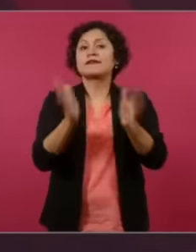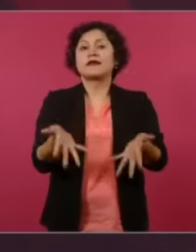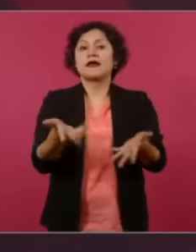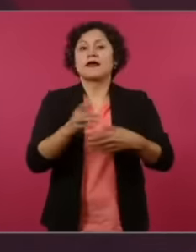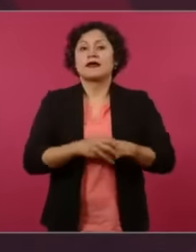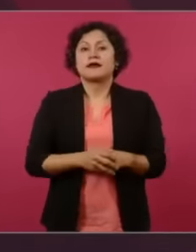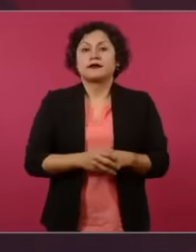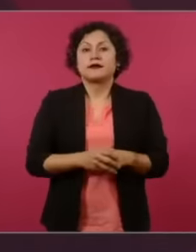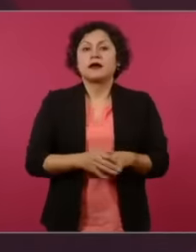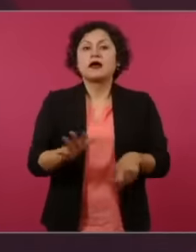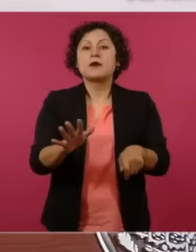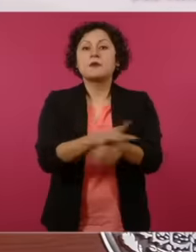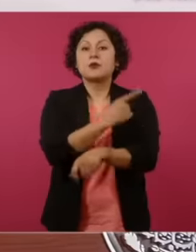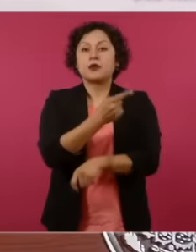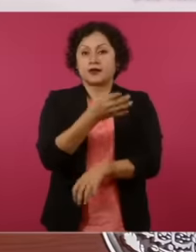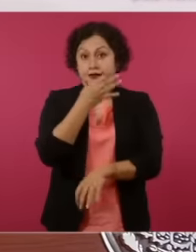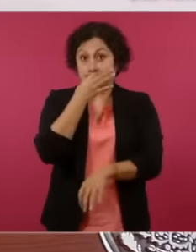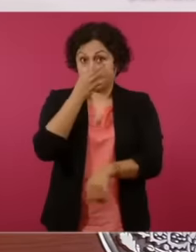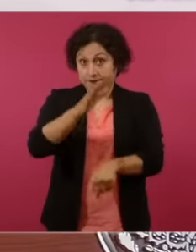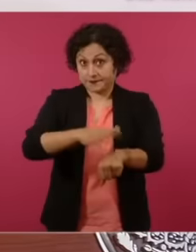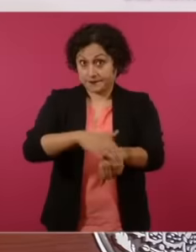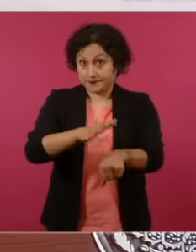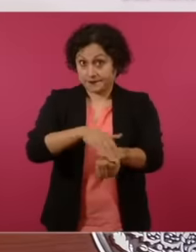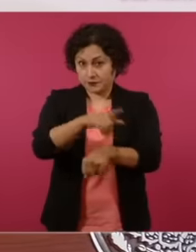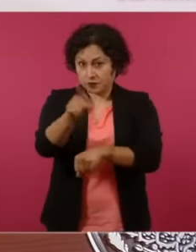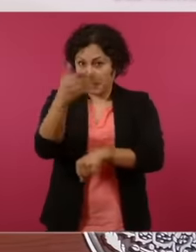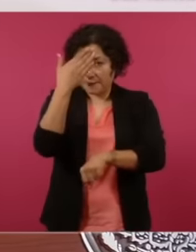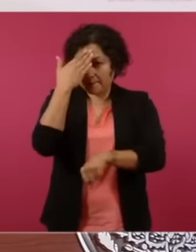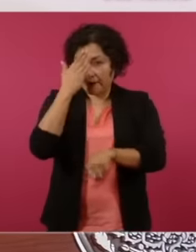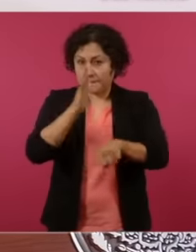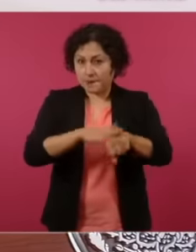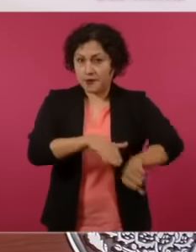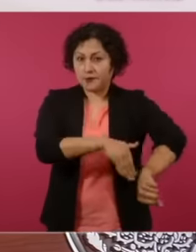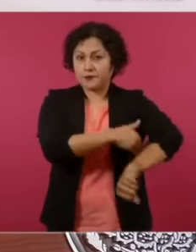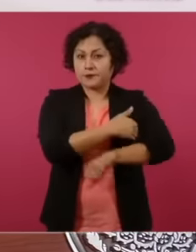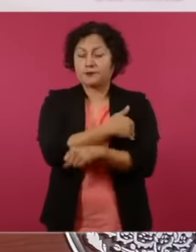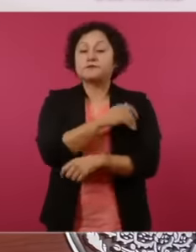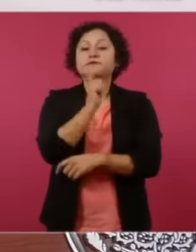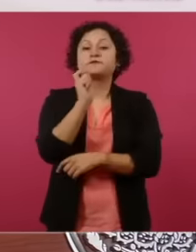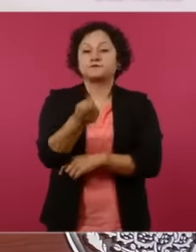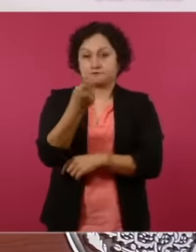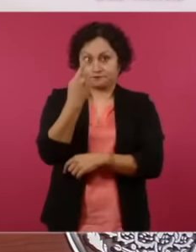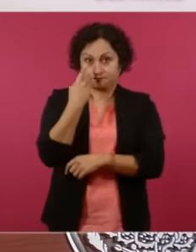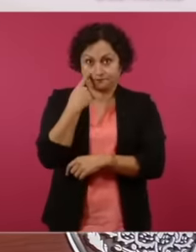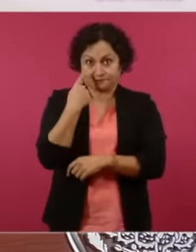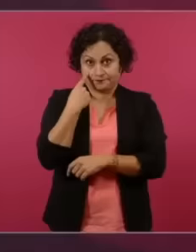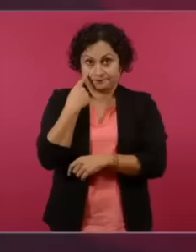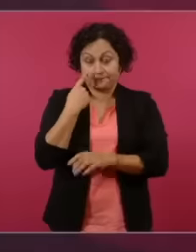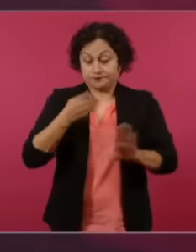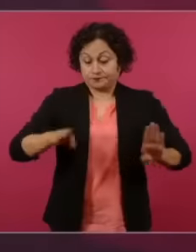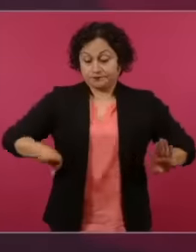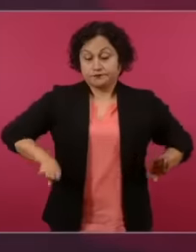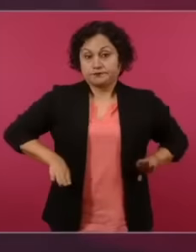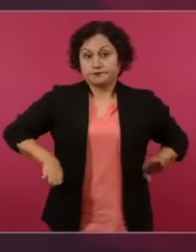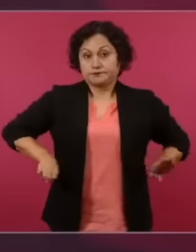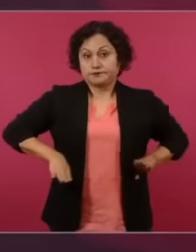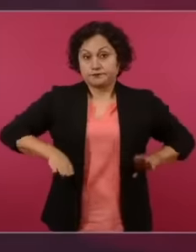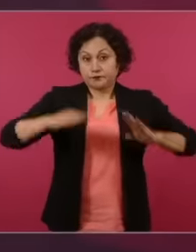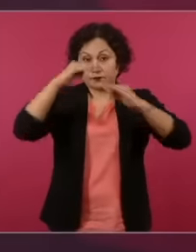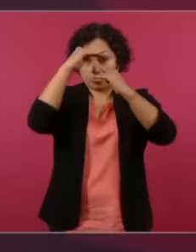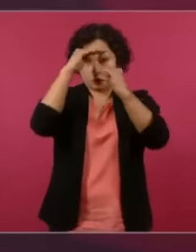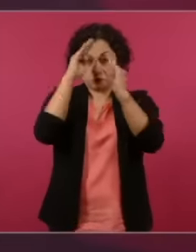this conservatism has three characteristics